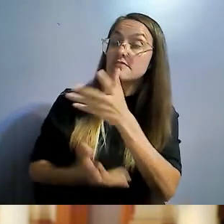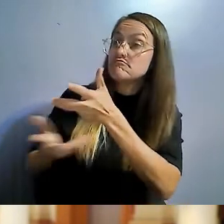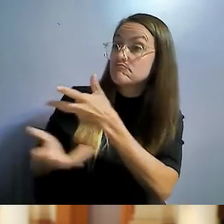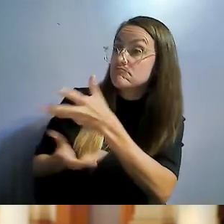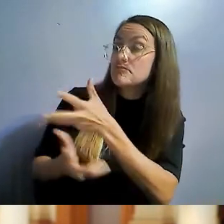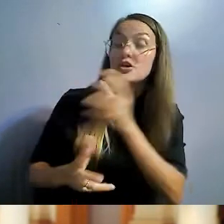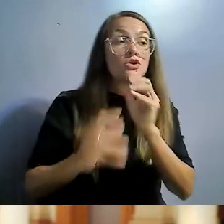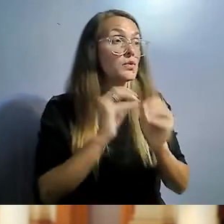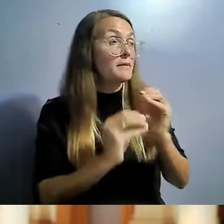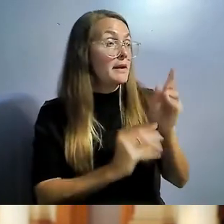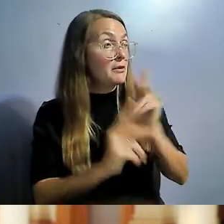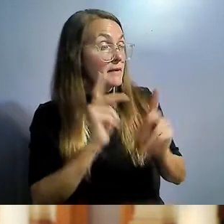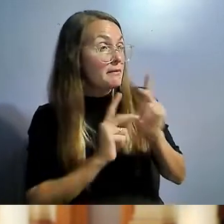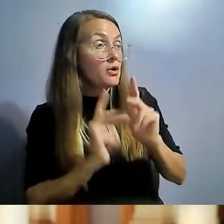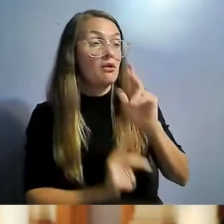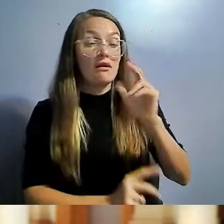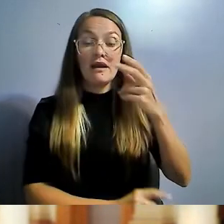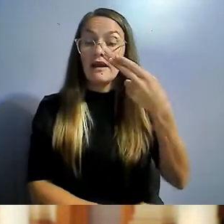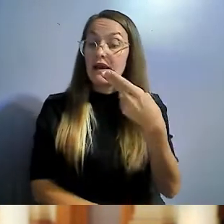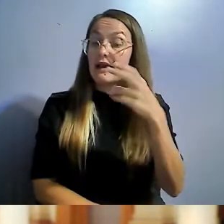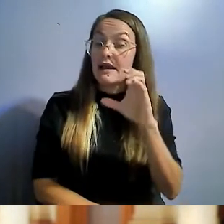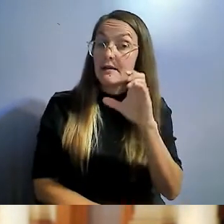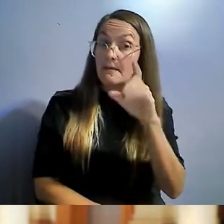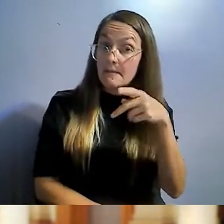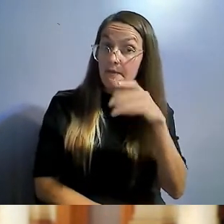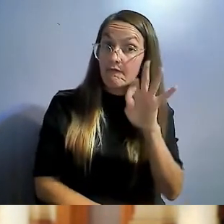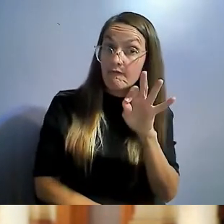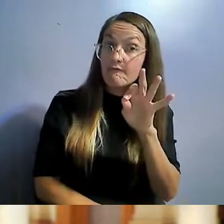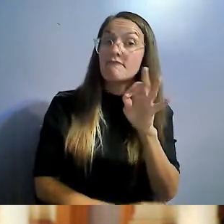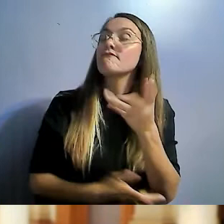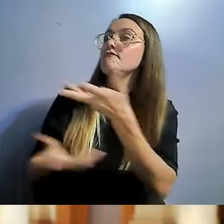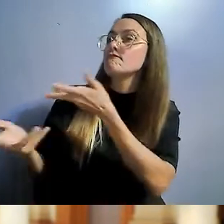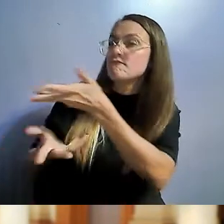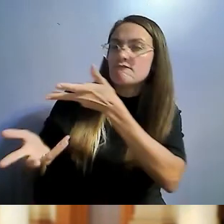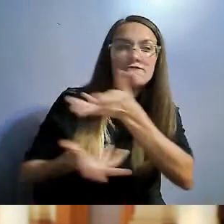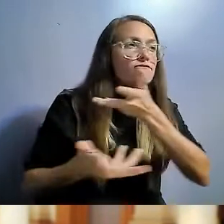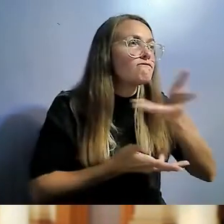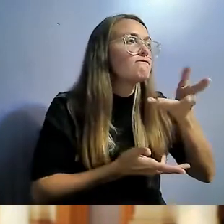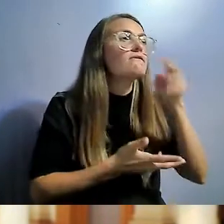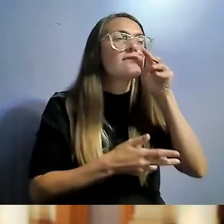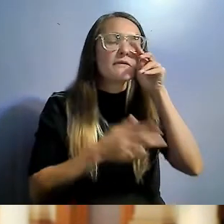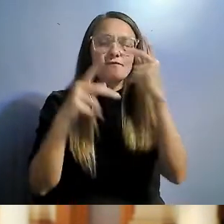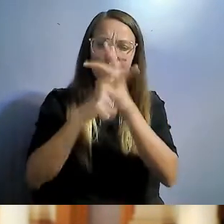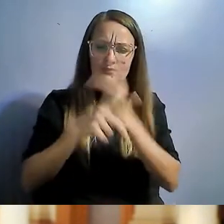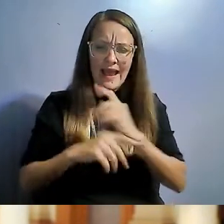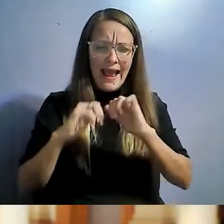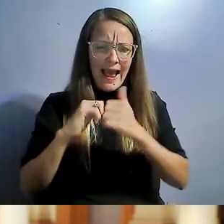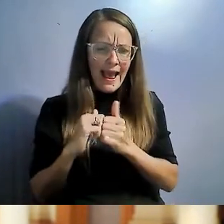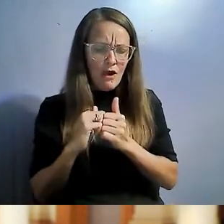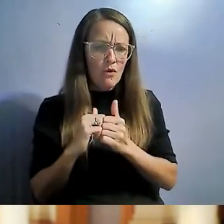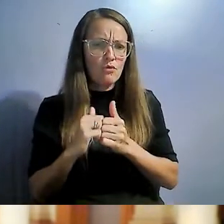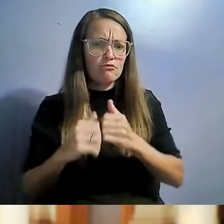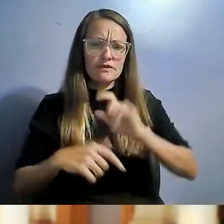and a partnership with HCPF we examine ways that we could address bureaucracy issues holding up repairs.